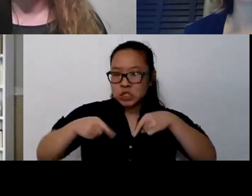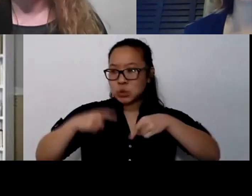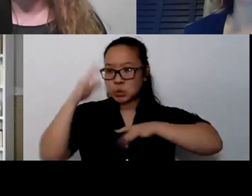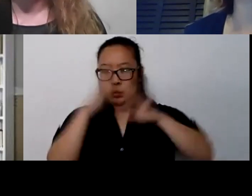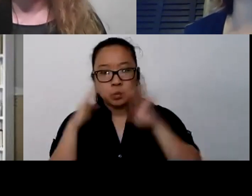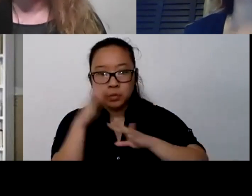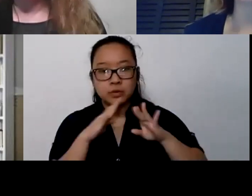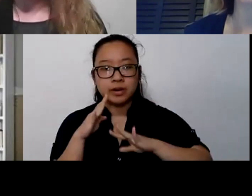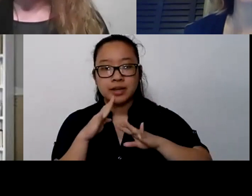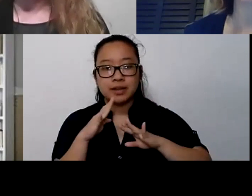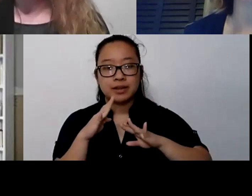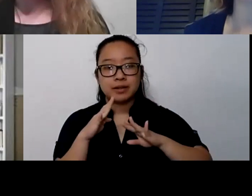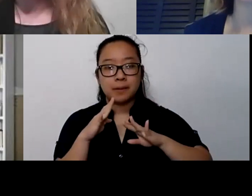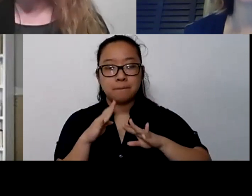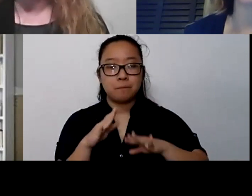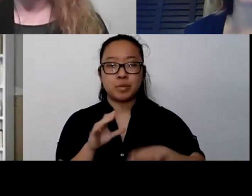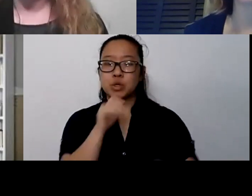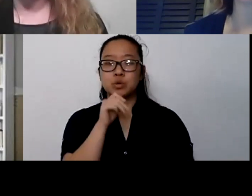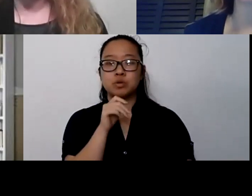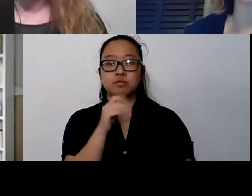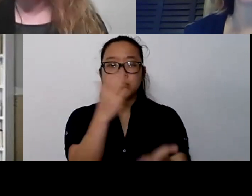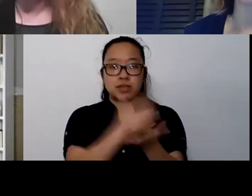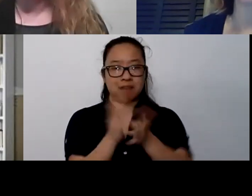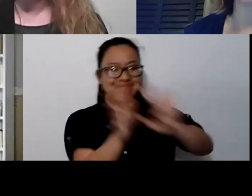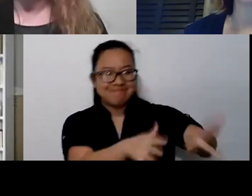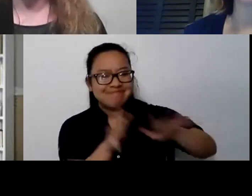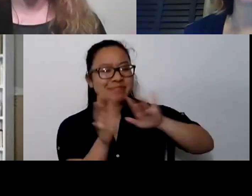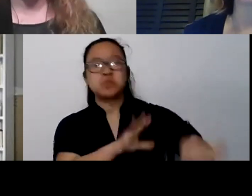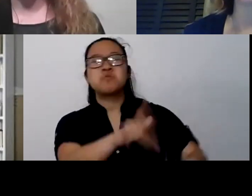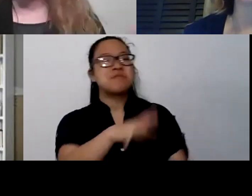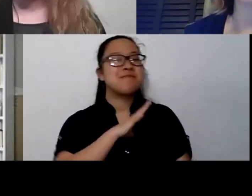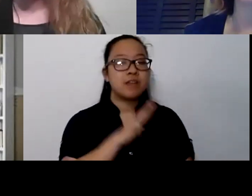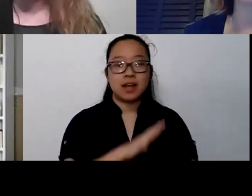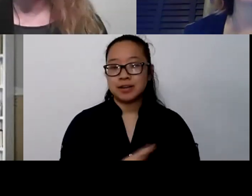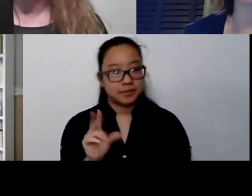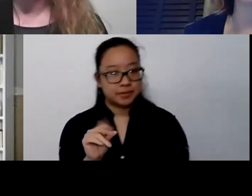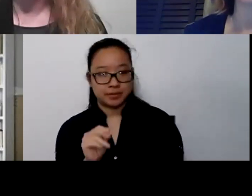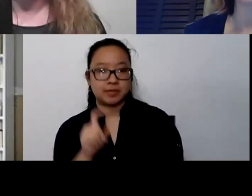that that they're feeling is real and it's okay to feel that way and it makes sense with everything going on